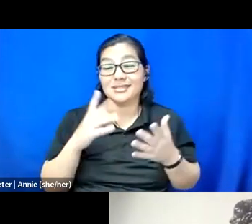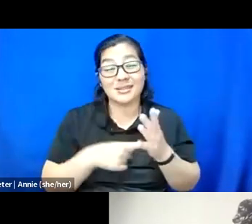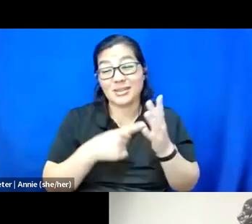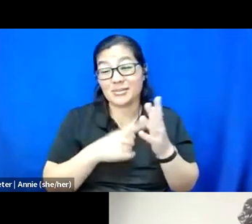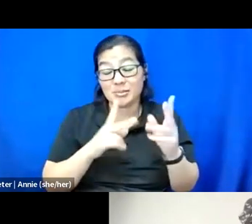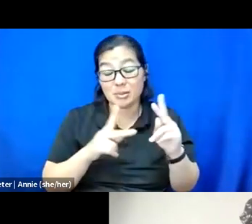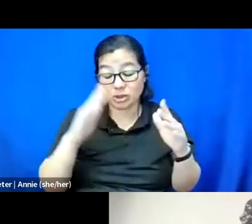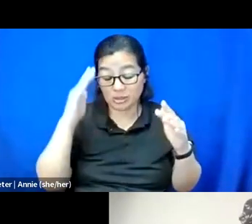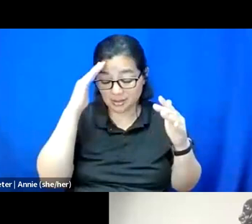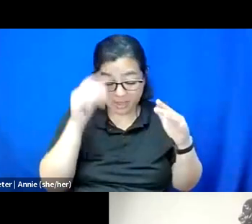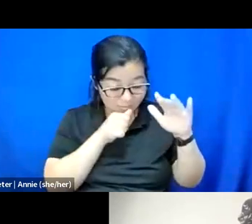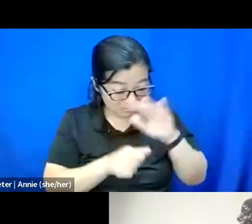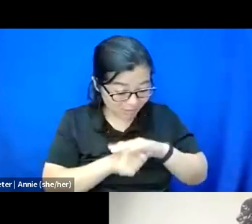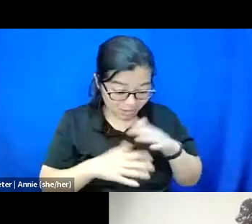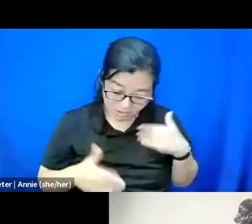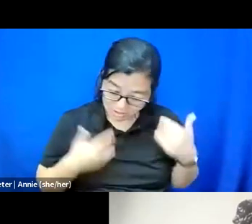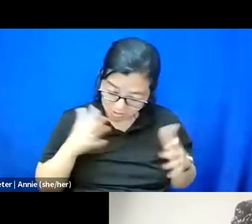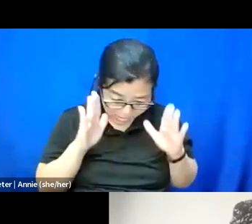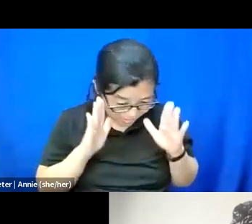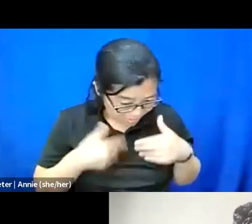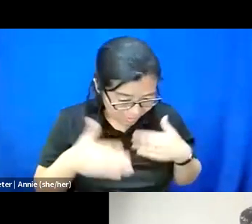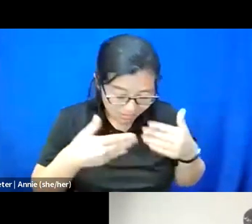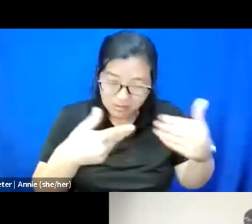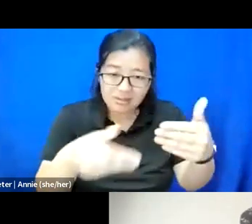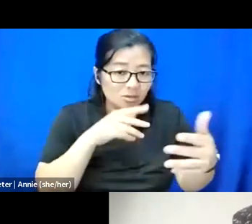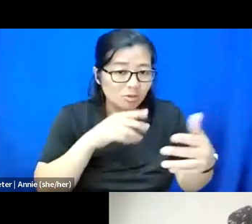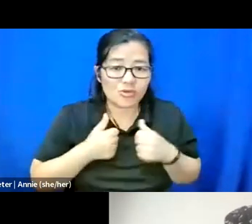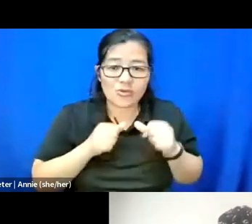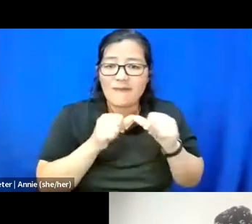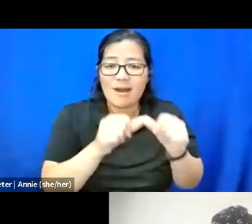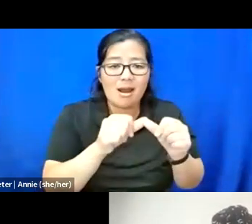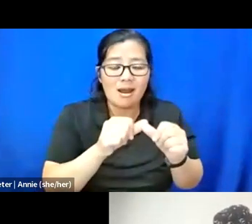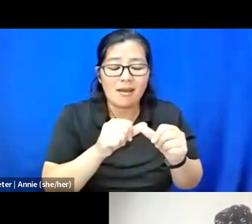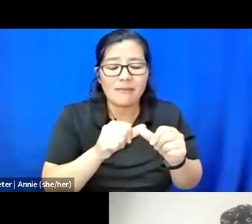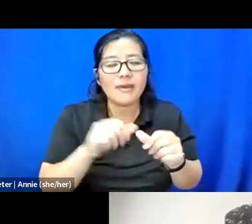And I just -- I've seen the ways that you all have acted interdependently